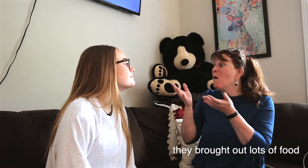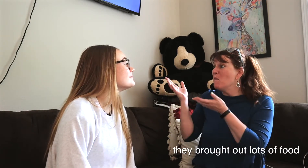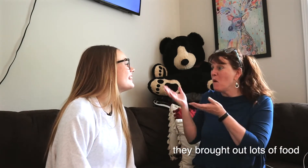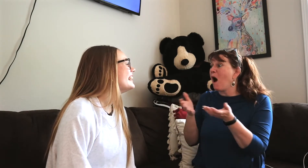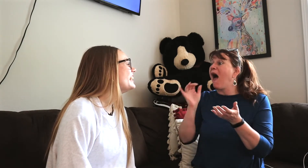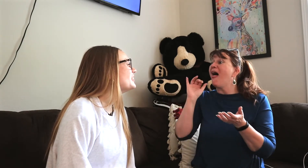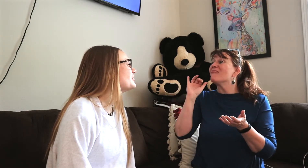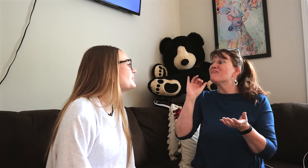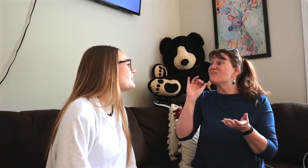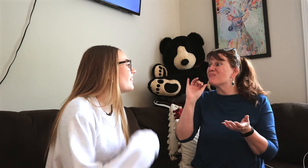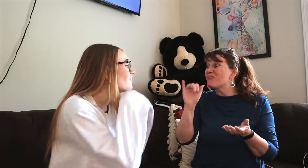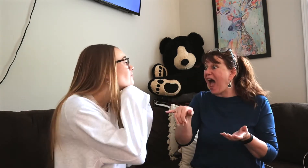ewwww